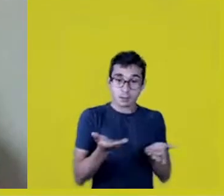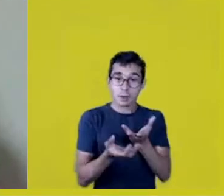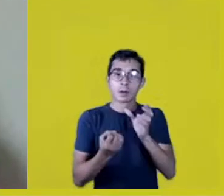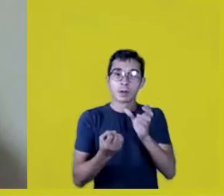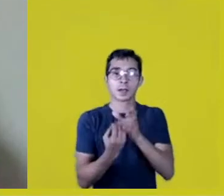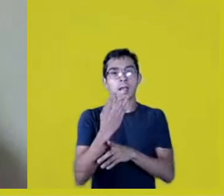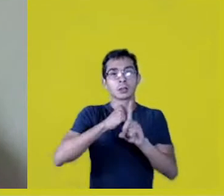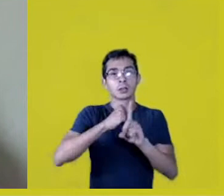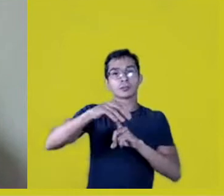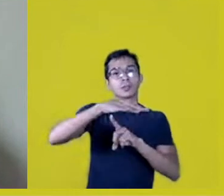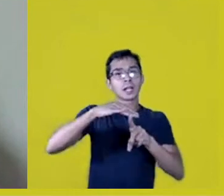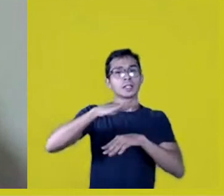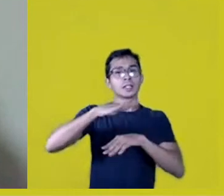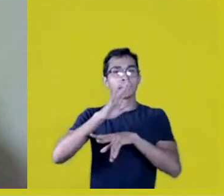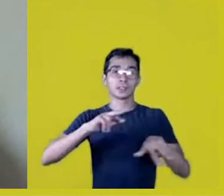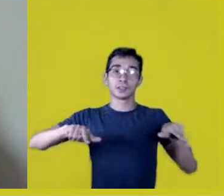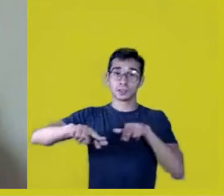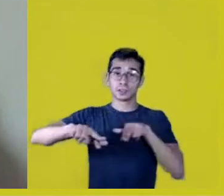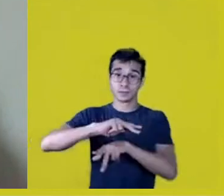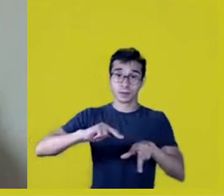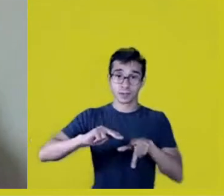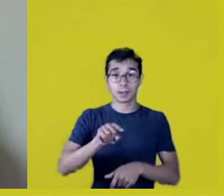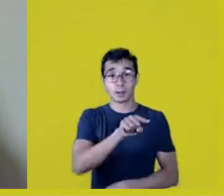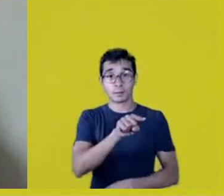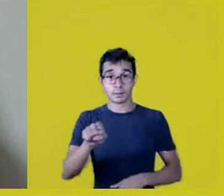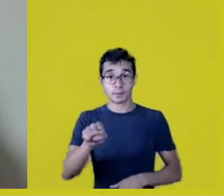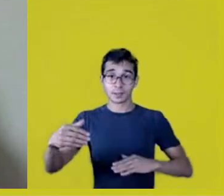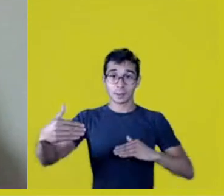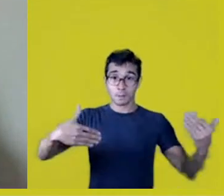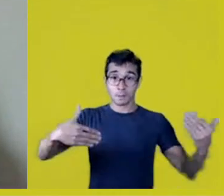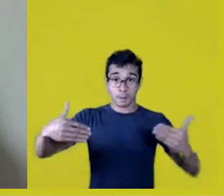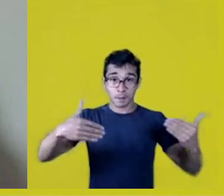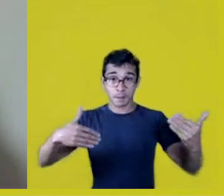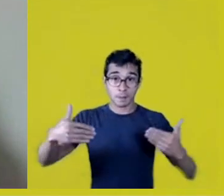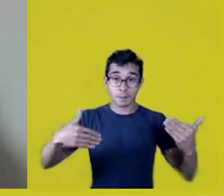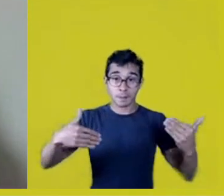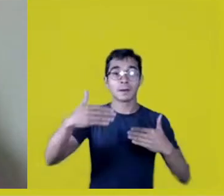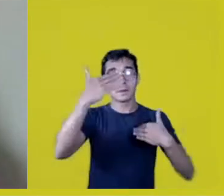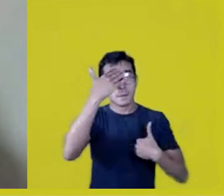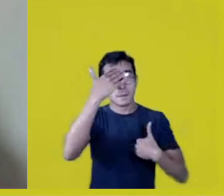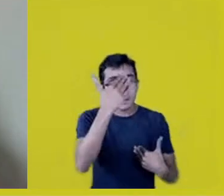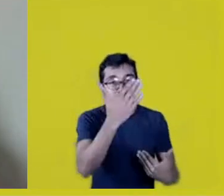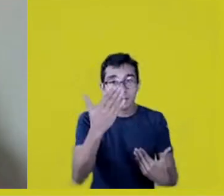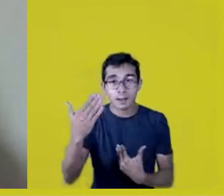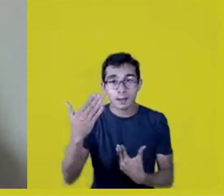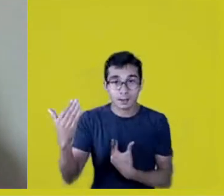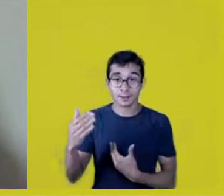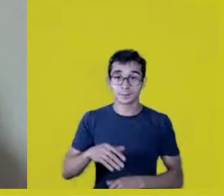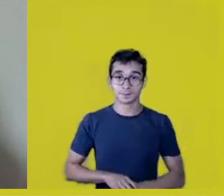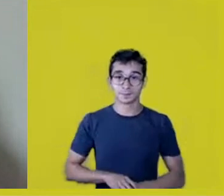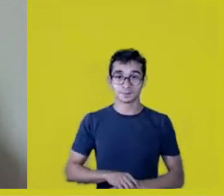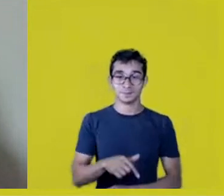Thank you, everyone, and next week we’ll have two meetings.